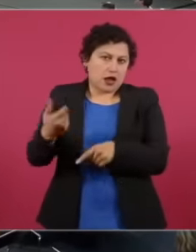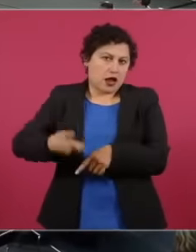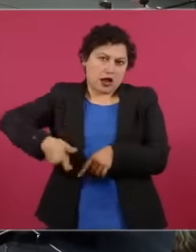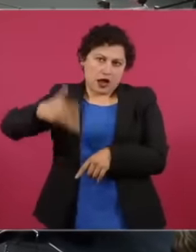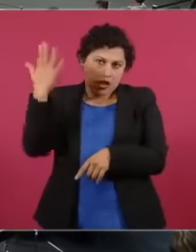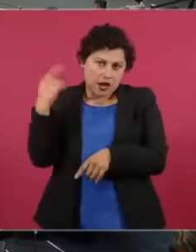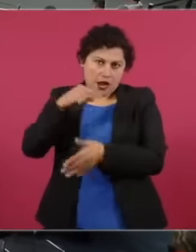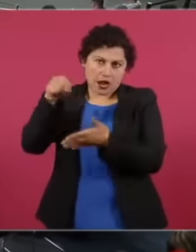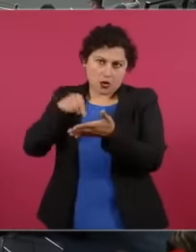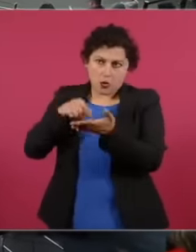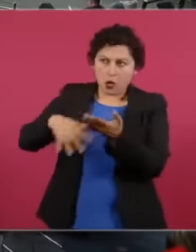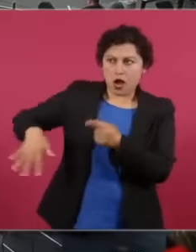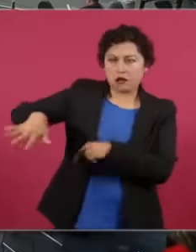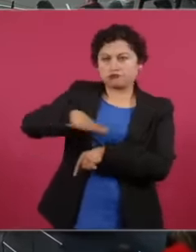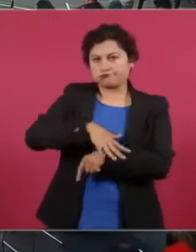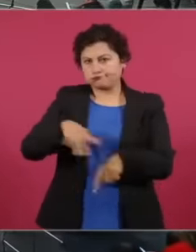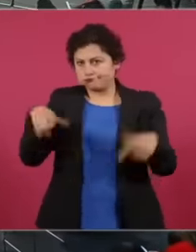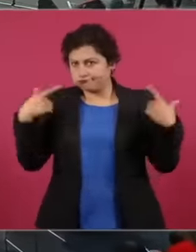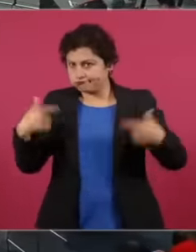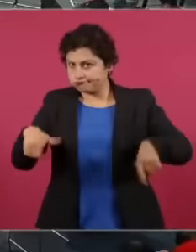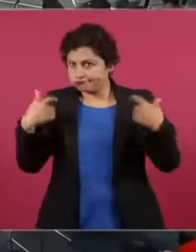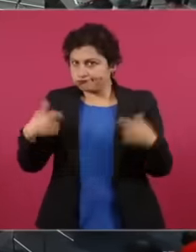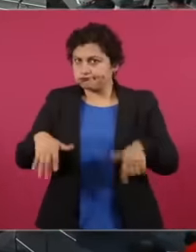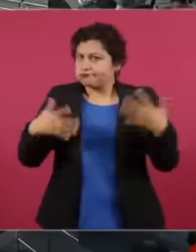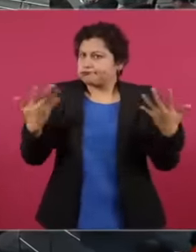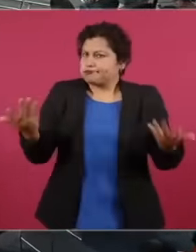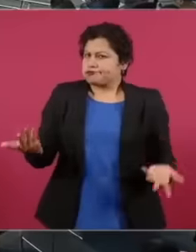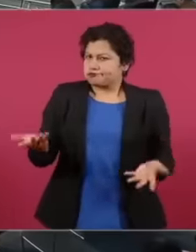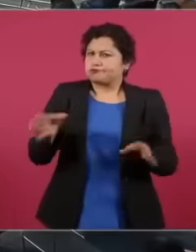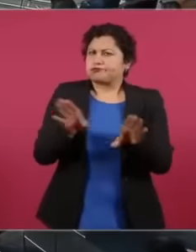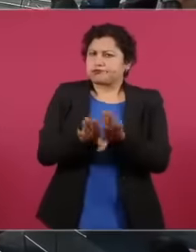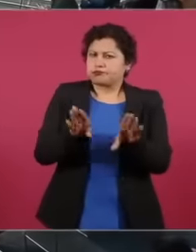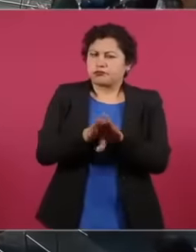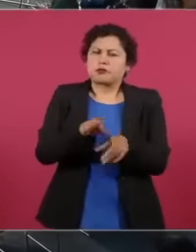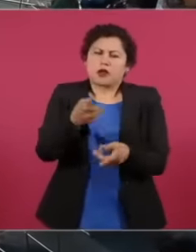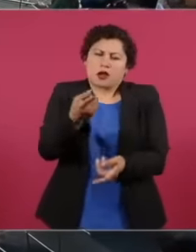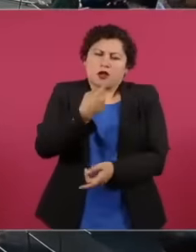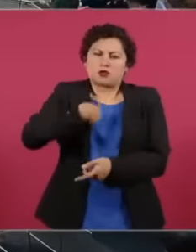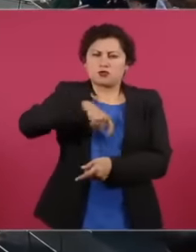like that and we also know that well, important benefits come with the construction of